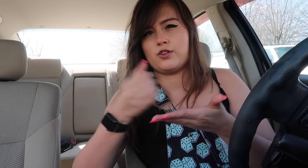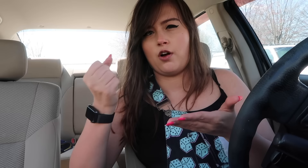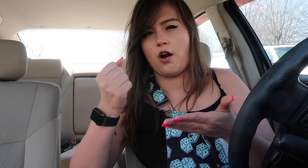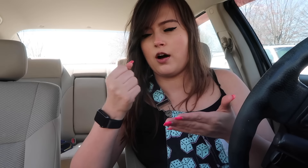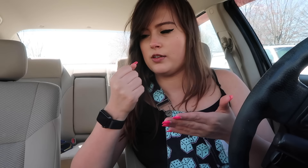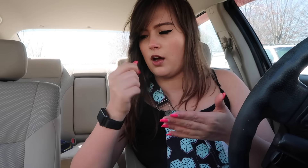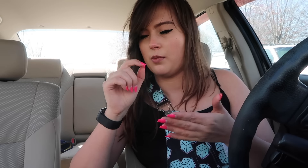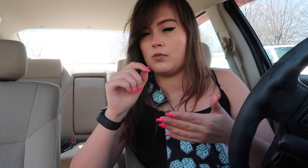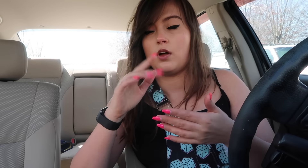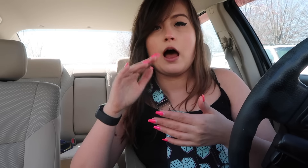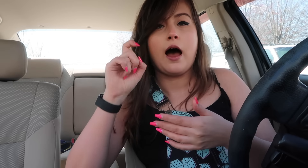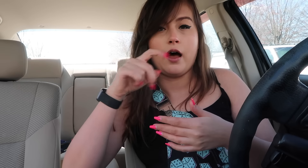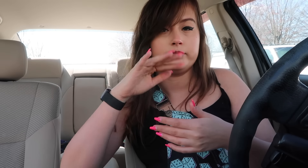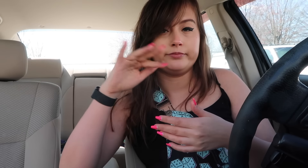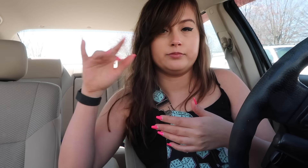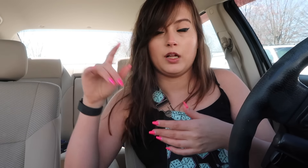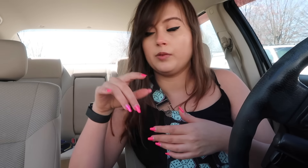I also got... I need to fingerspell this.